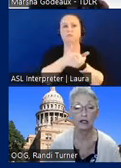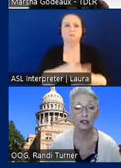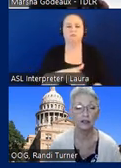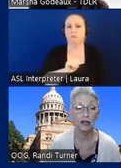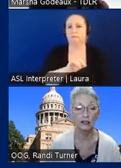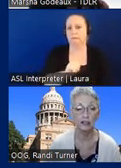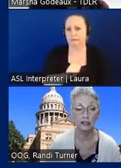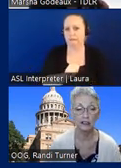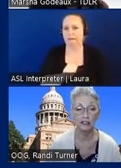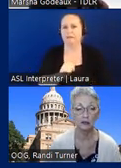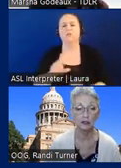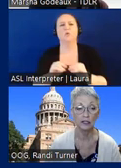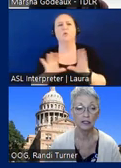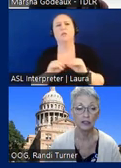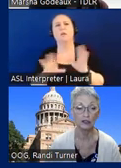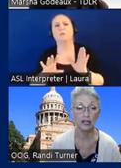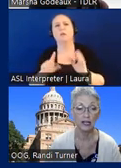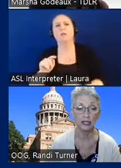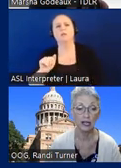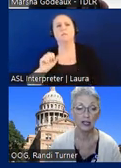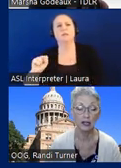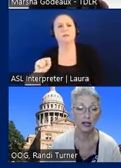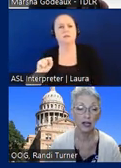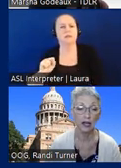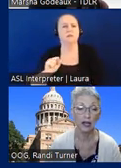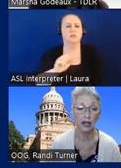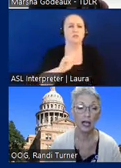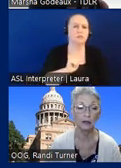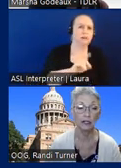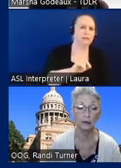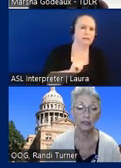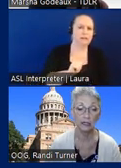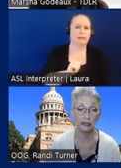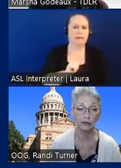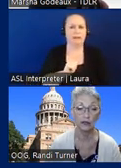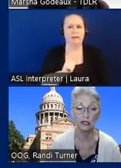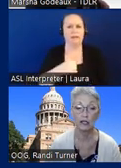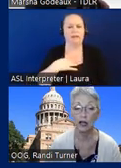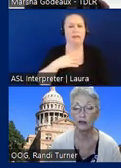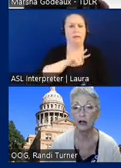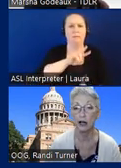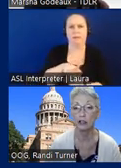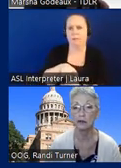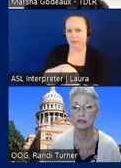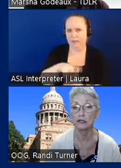clarify Texas Accessibility Standards and ADA applicability for these other occupancies.